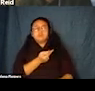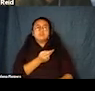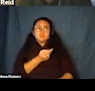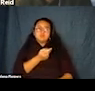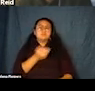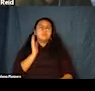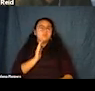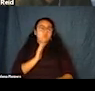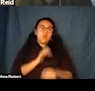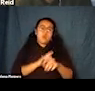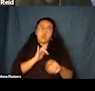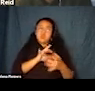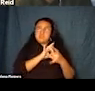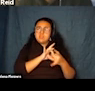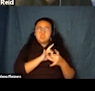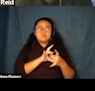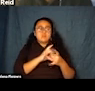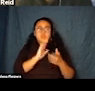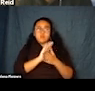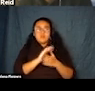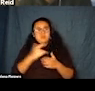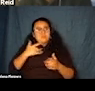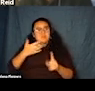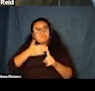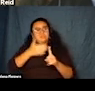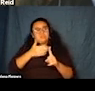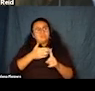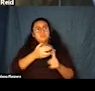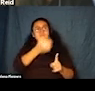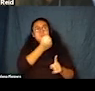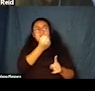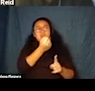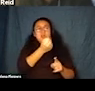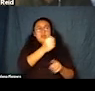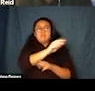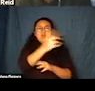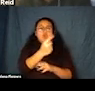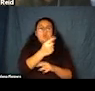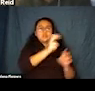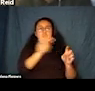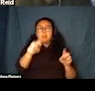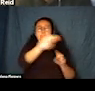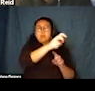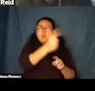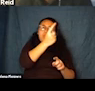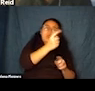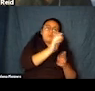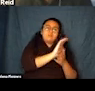We would spend Saturday afternoons occasionally going from one theater to another theater in a multiplex allegedly.